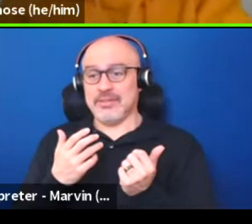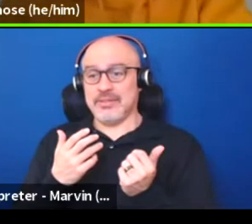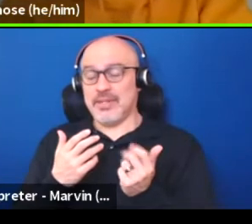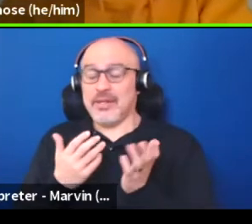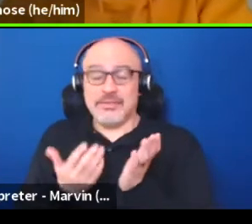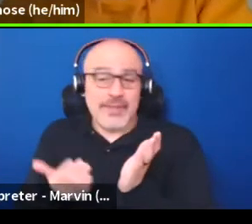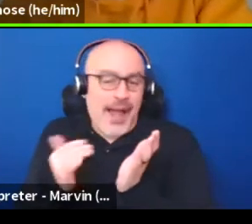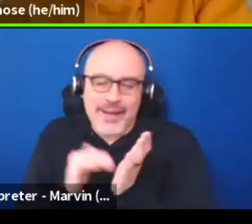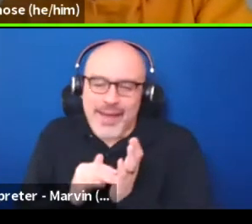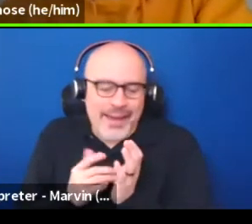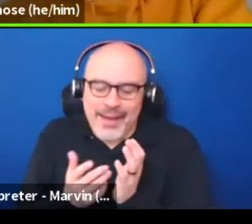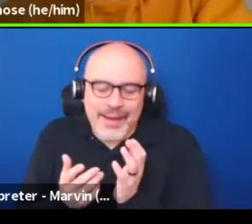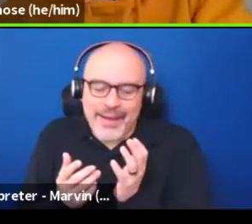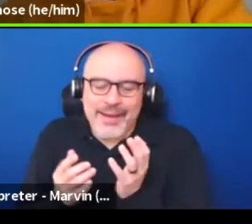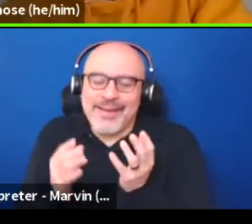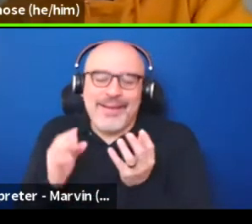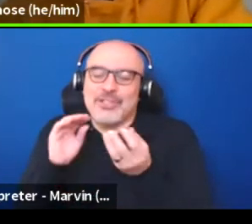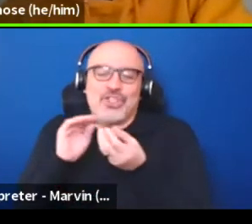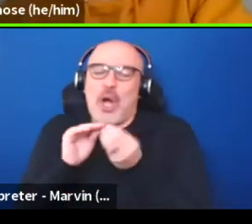Again, like numbers are nothing more than ideology.